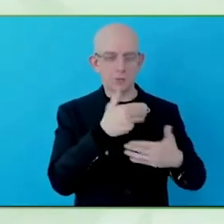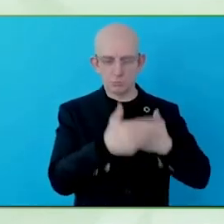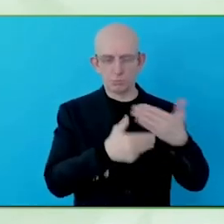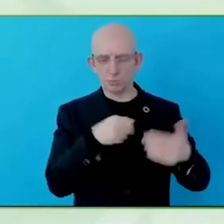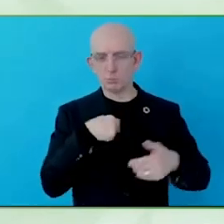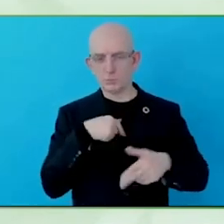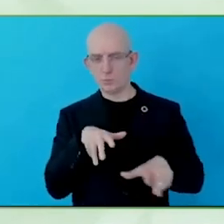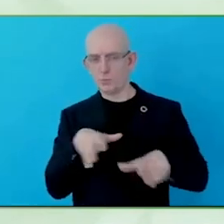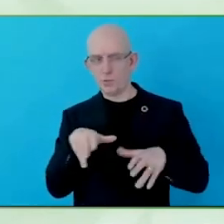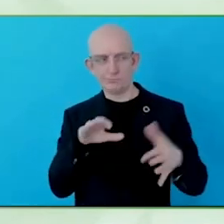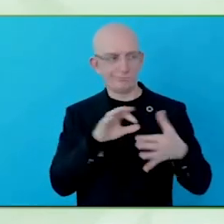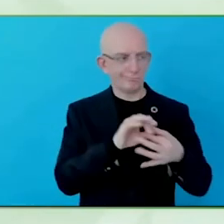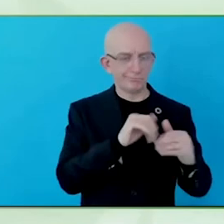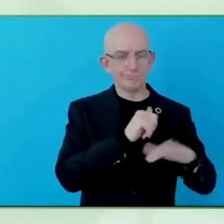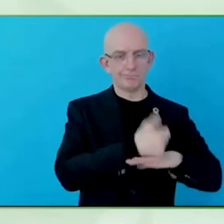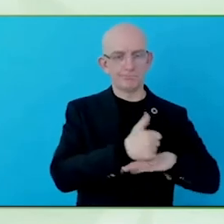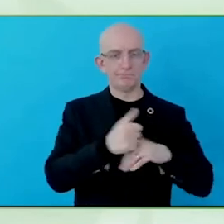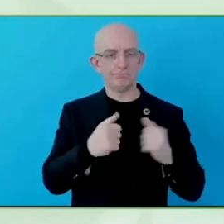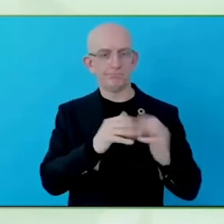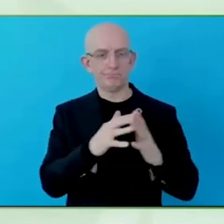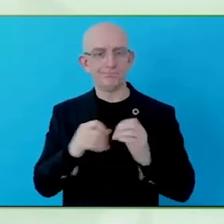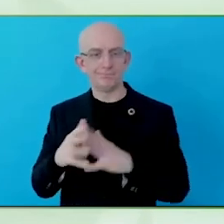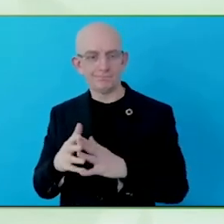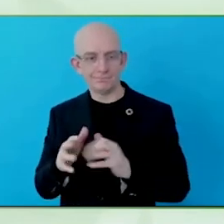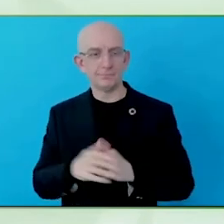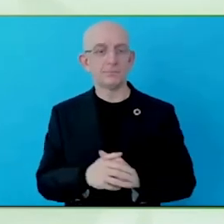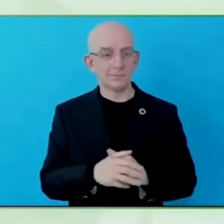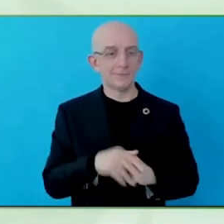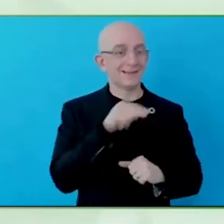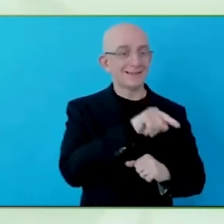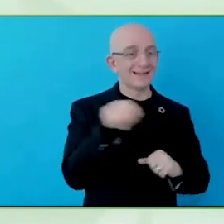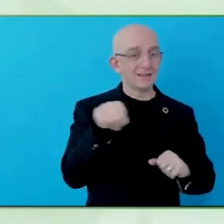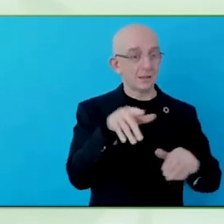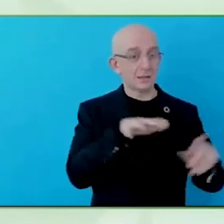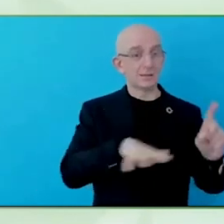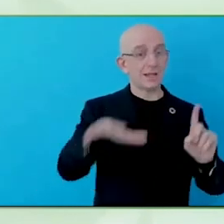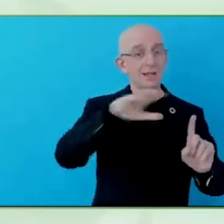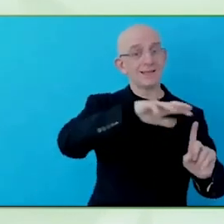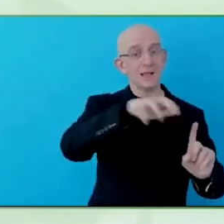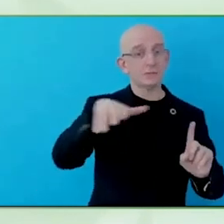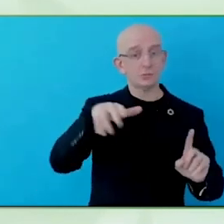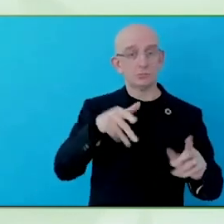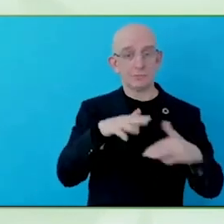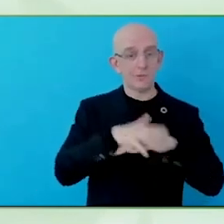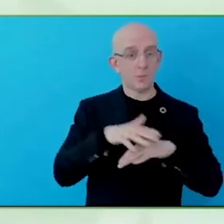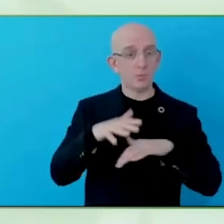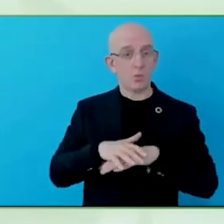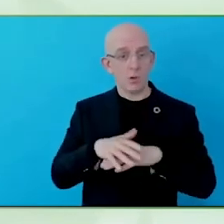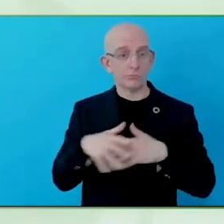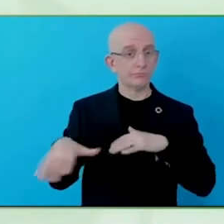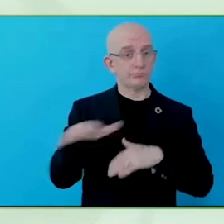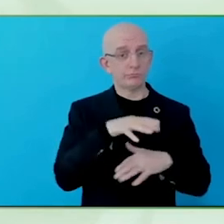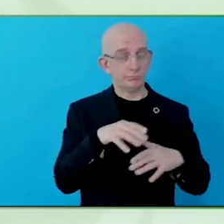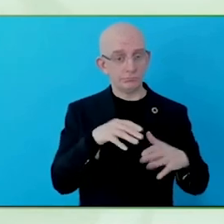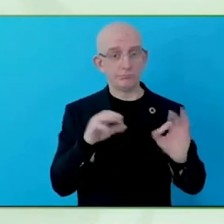they sometimes struggle to know well what you actually deliver for